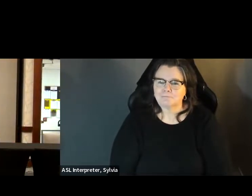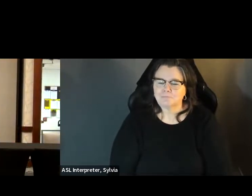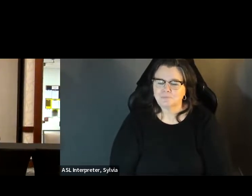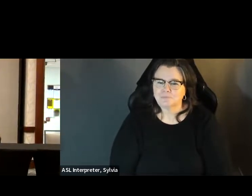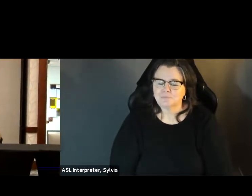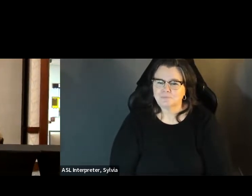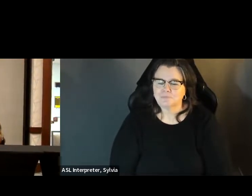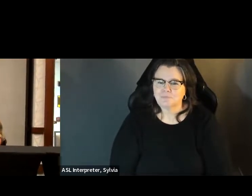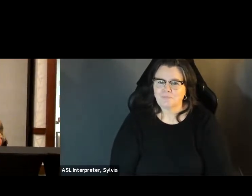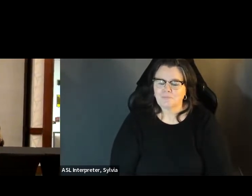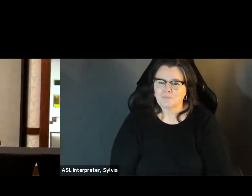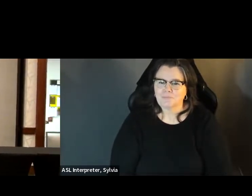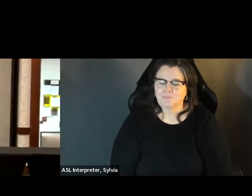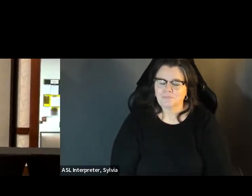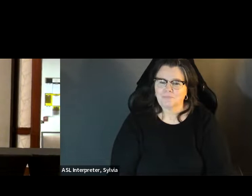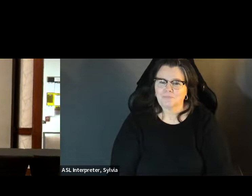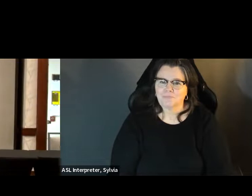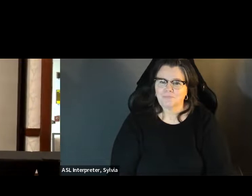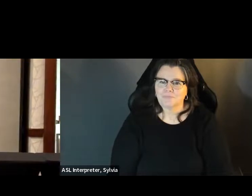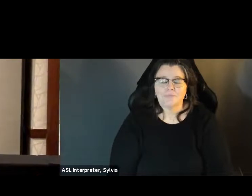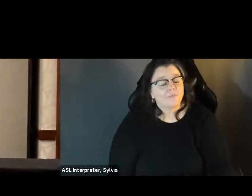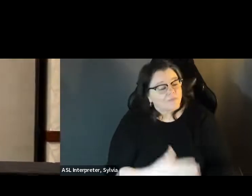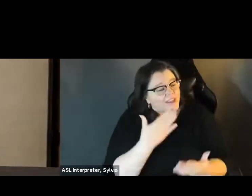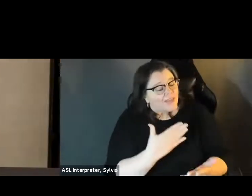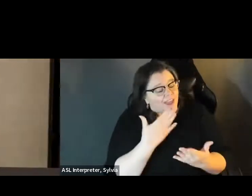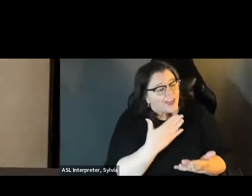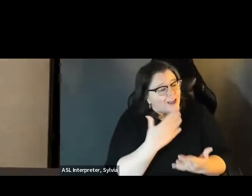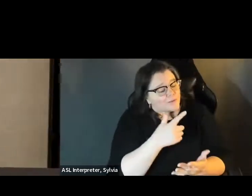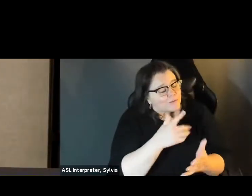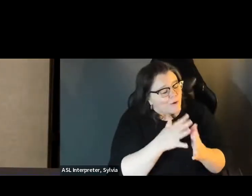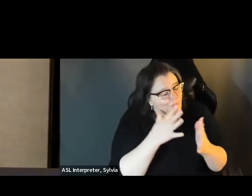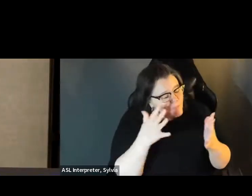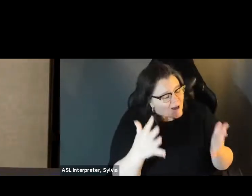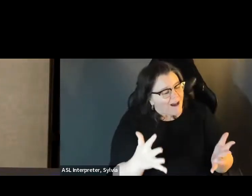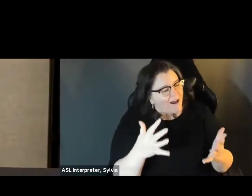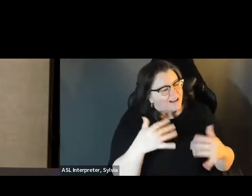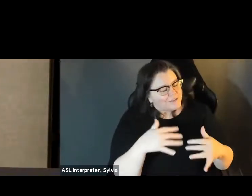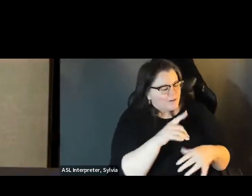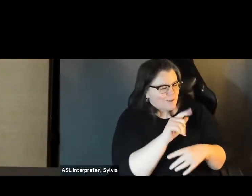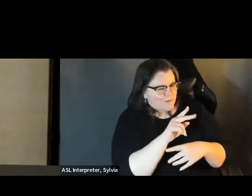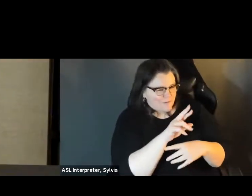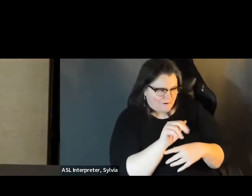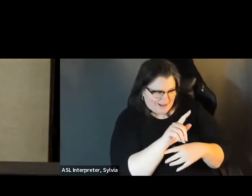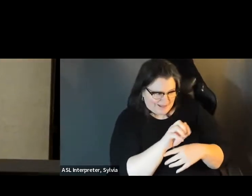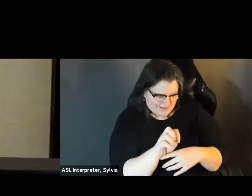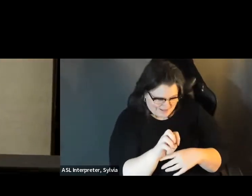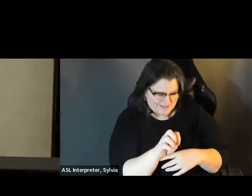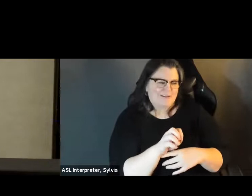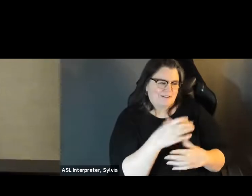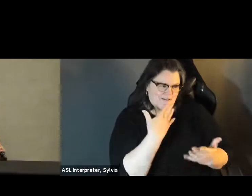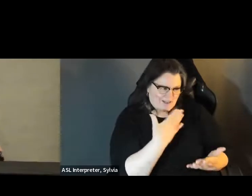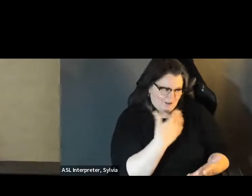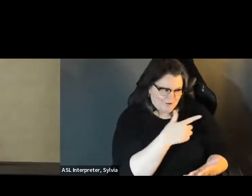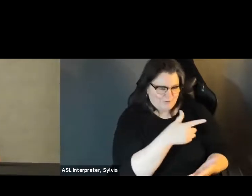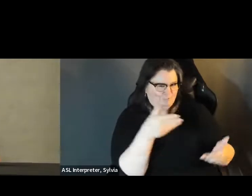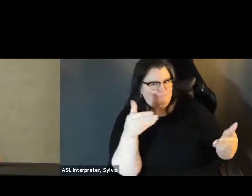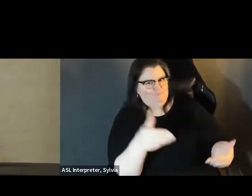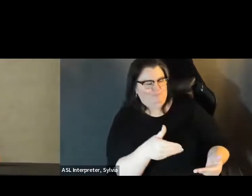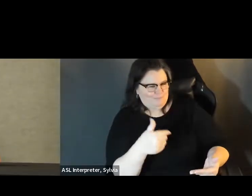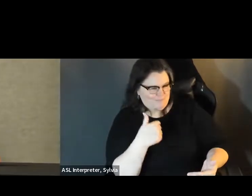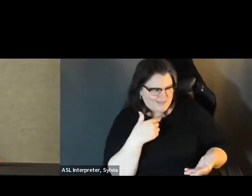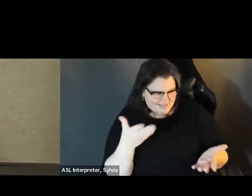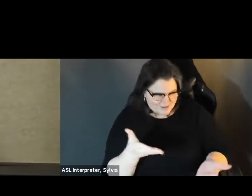over to Emily